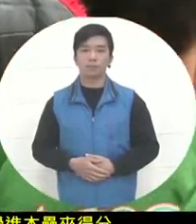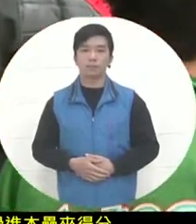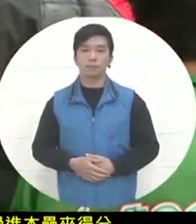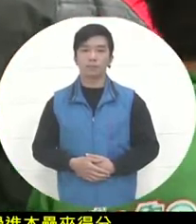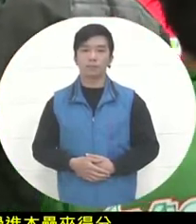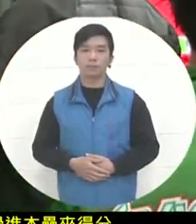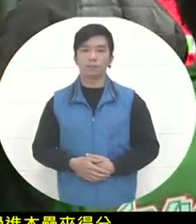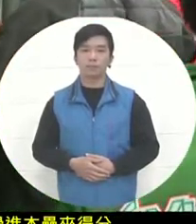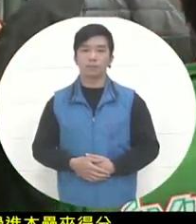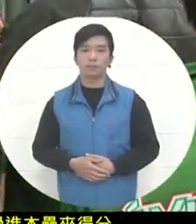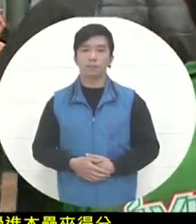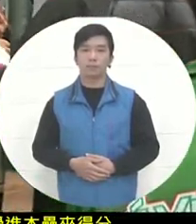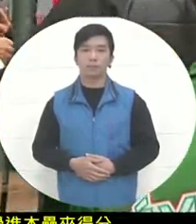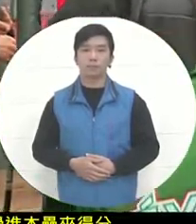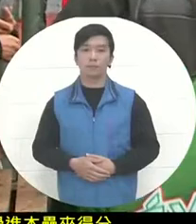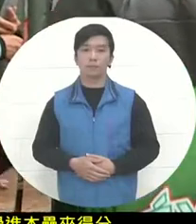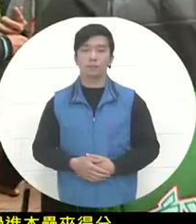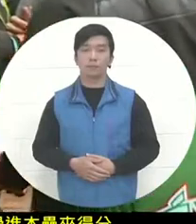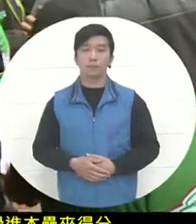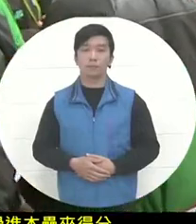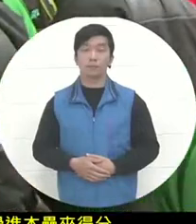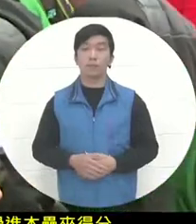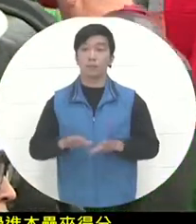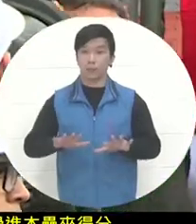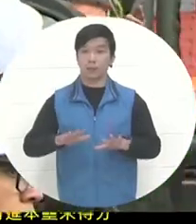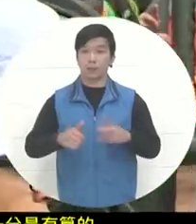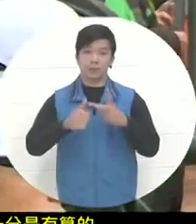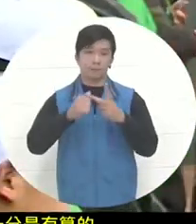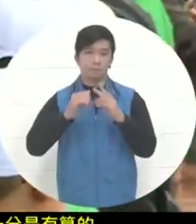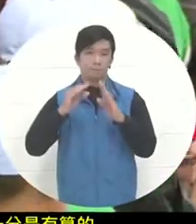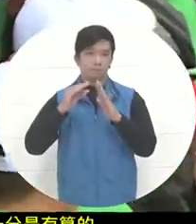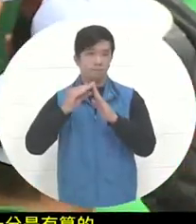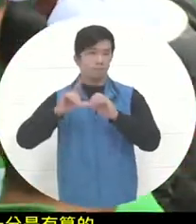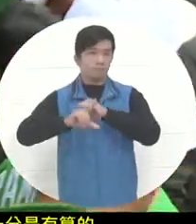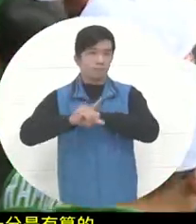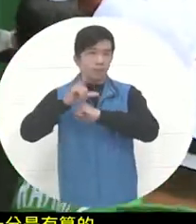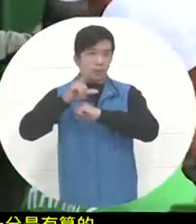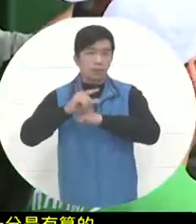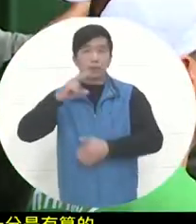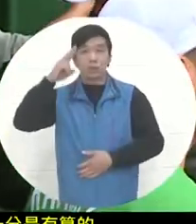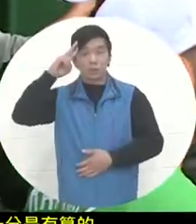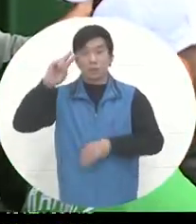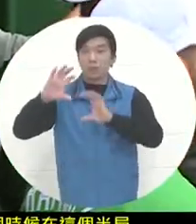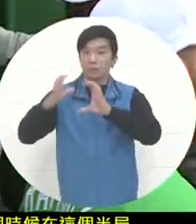At this time, in this half inning, Mexico's offensive batter